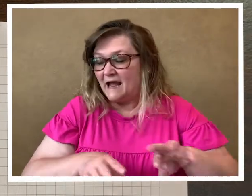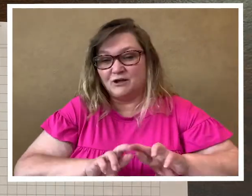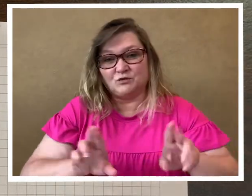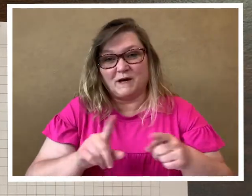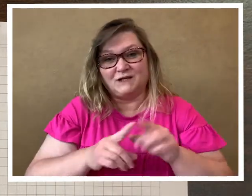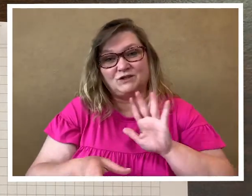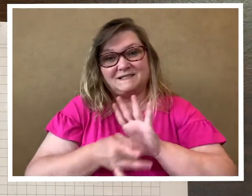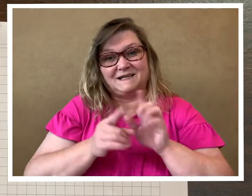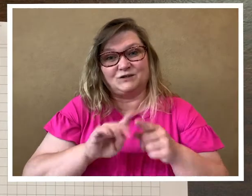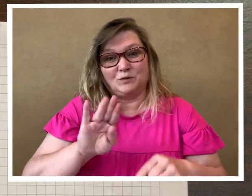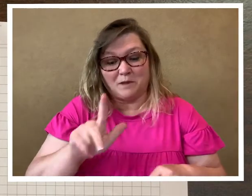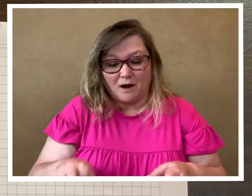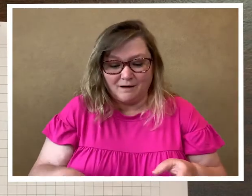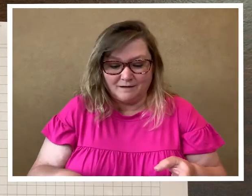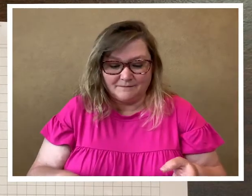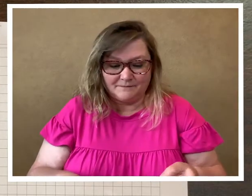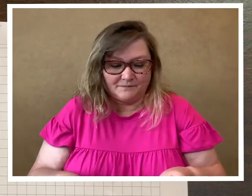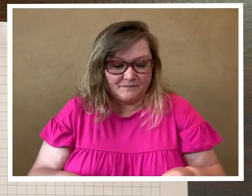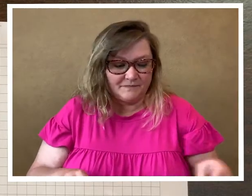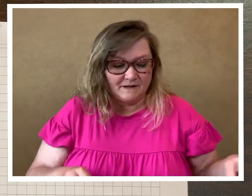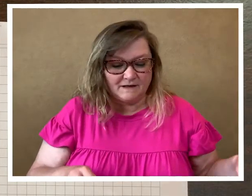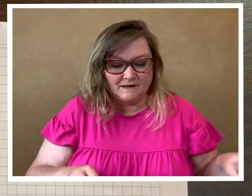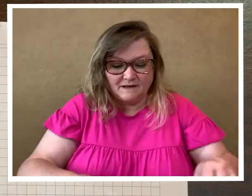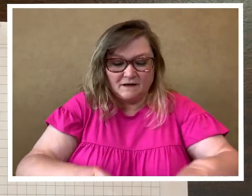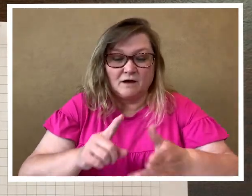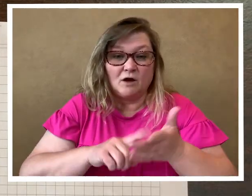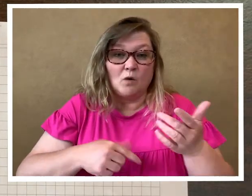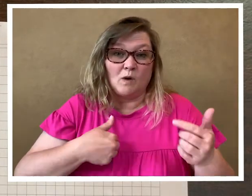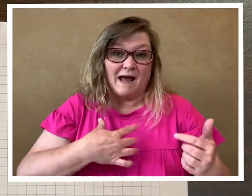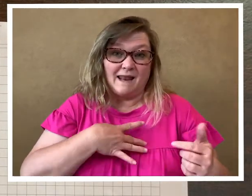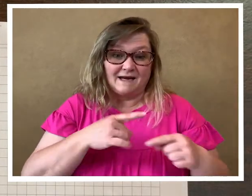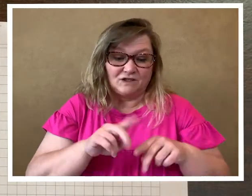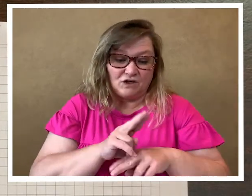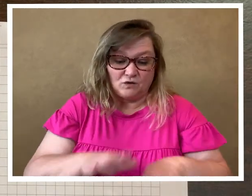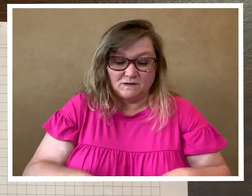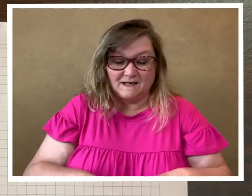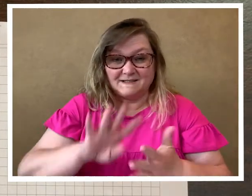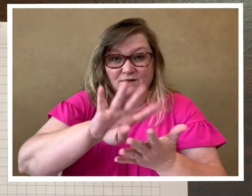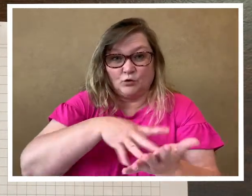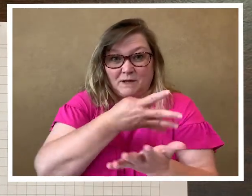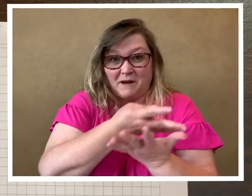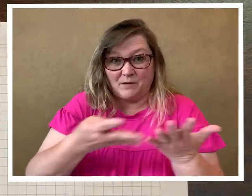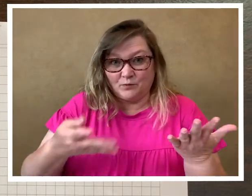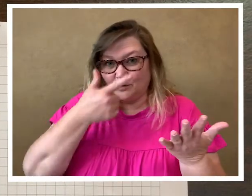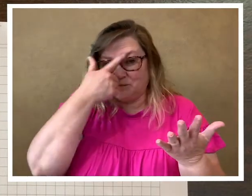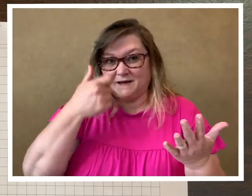it's ready to stick to a block. what I like to use is the grid paper because